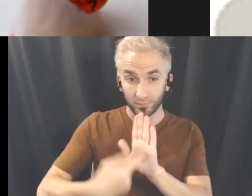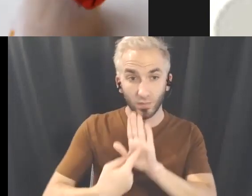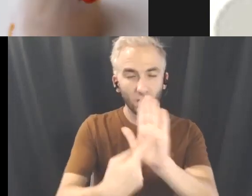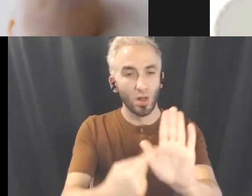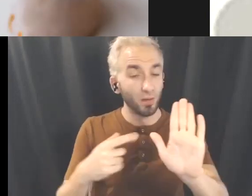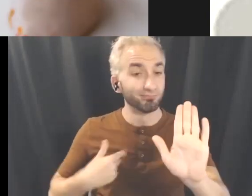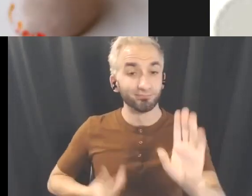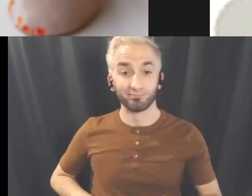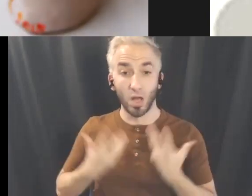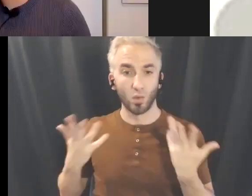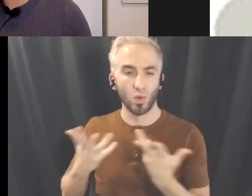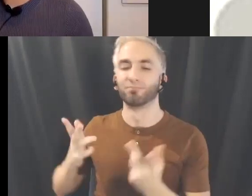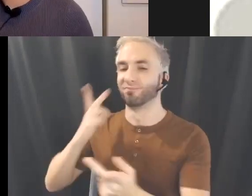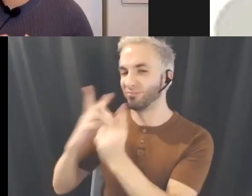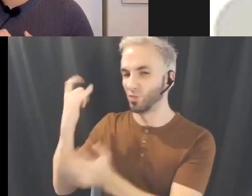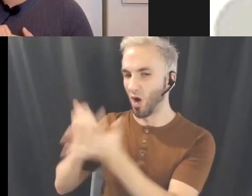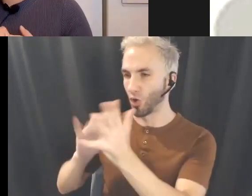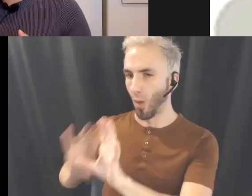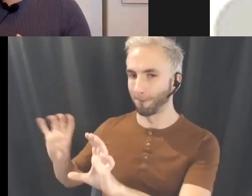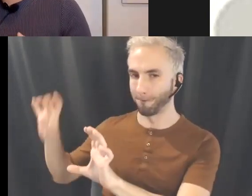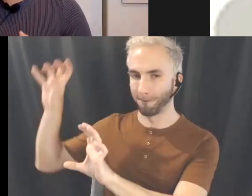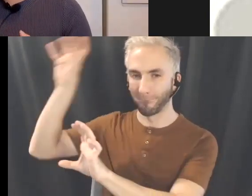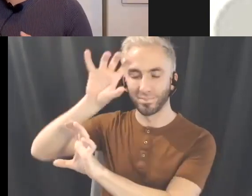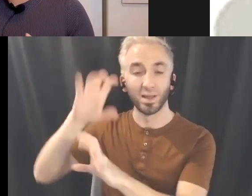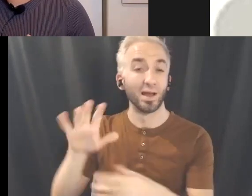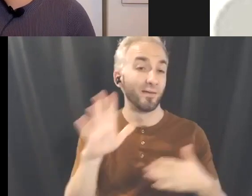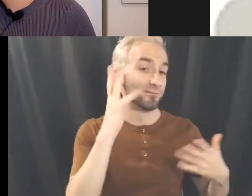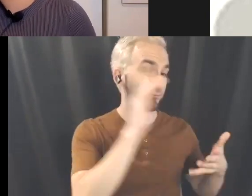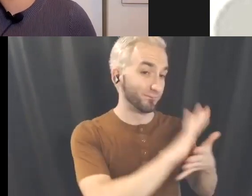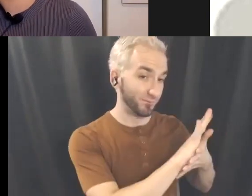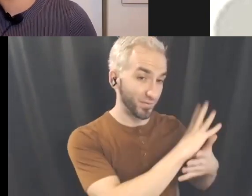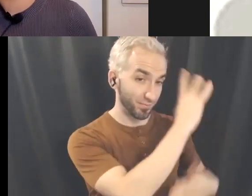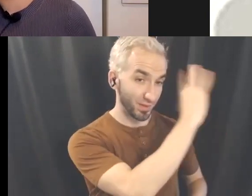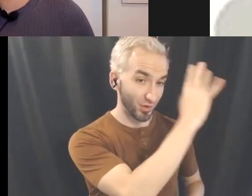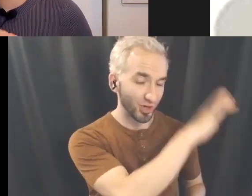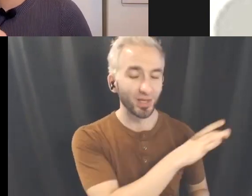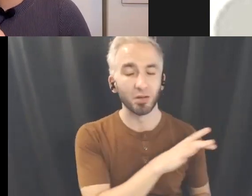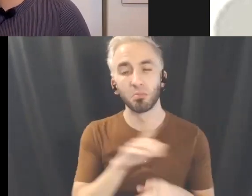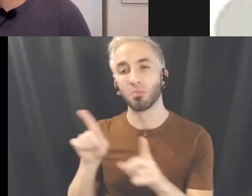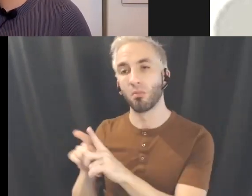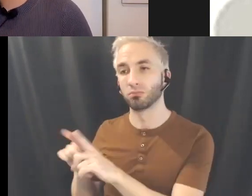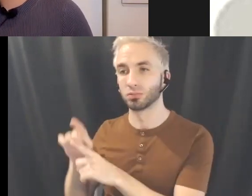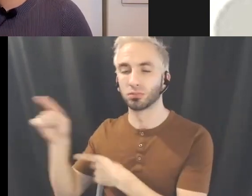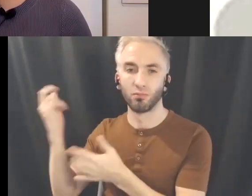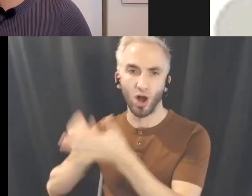from visual art compositions, as well as film theory, and also a lot of art history.